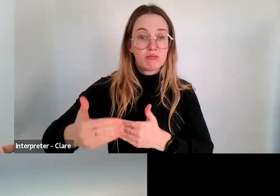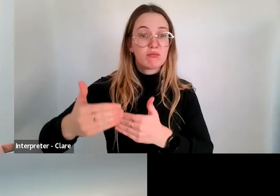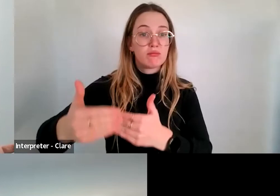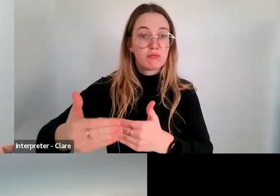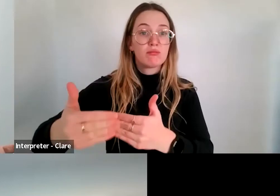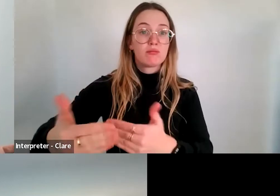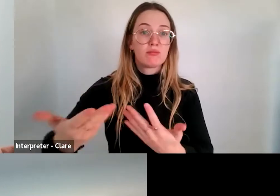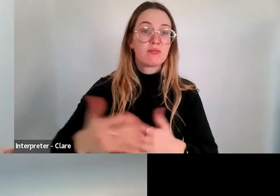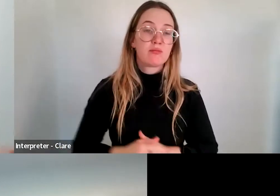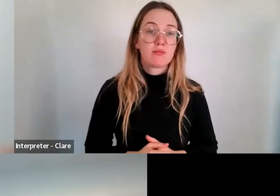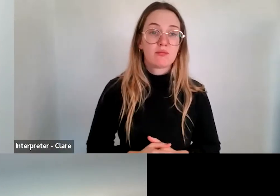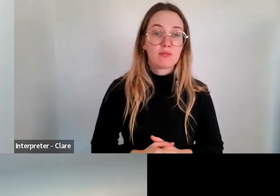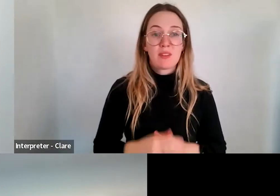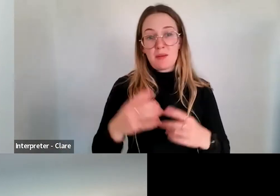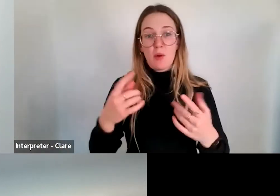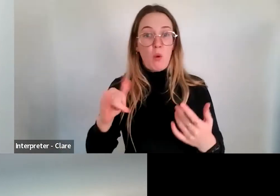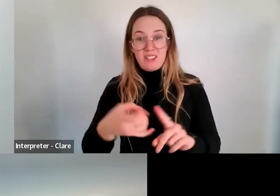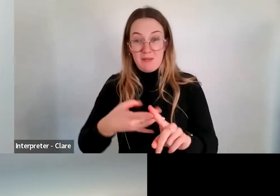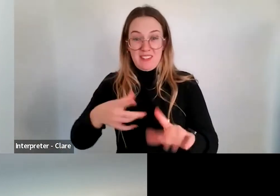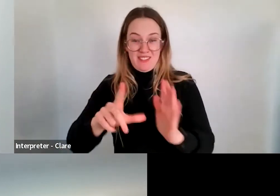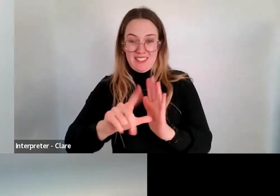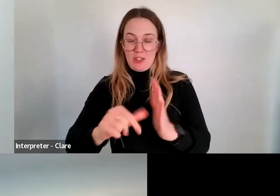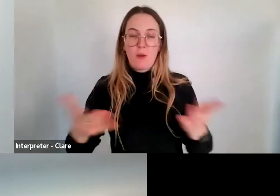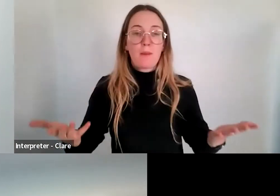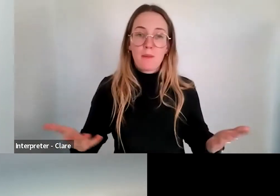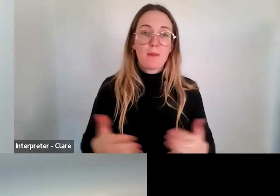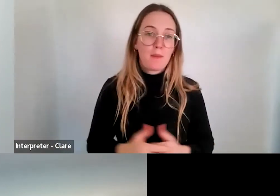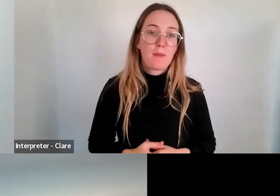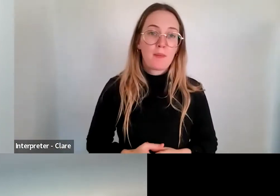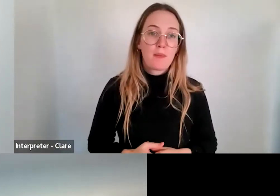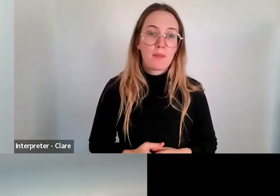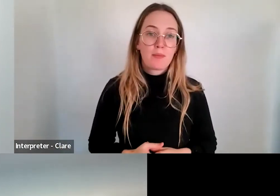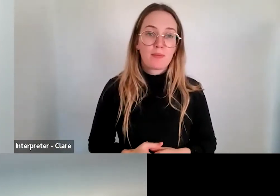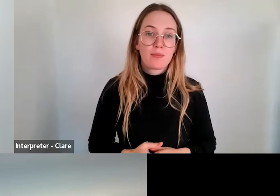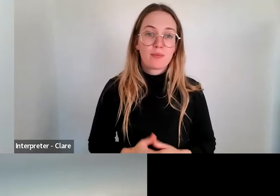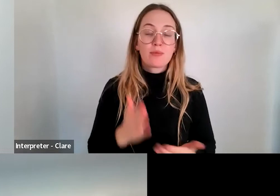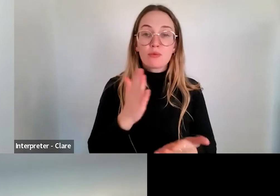period of time of your deciding. Really it's about what you - what the sector